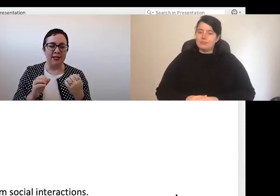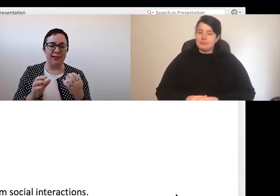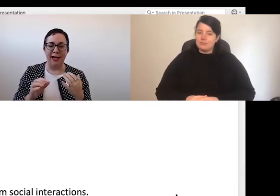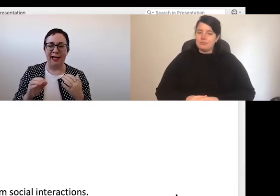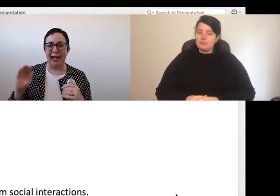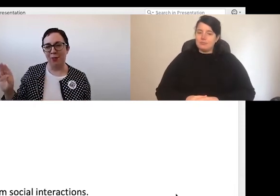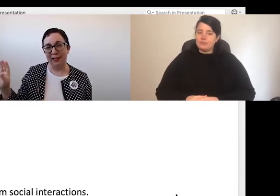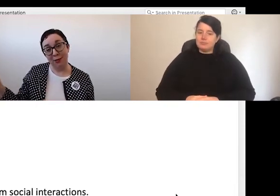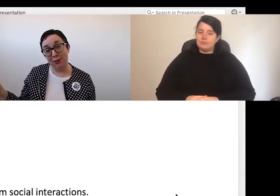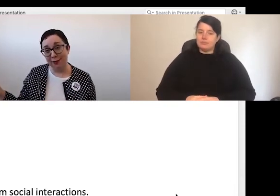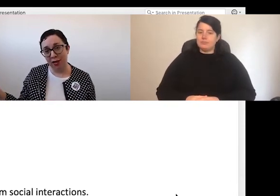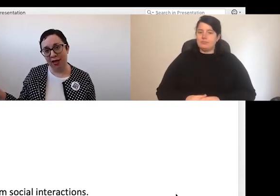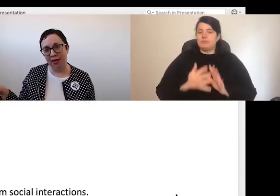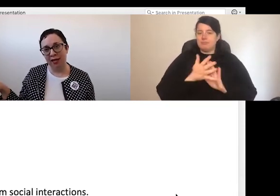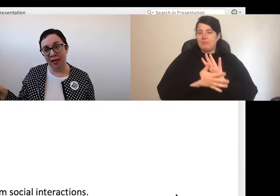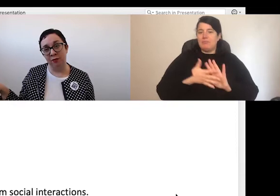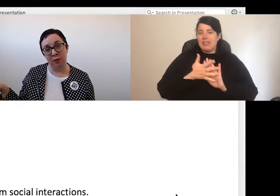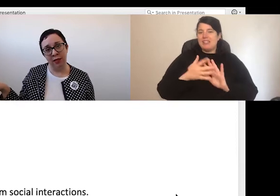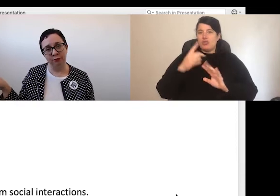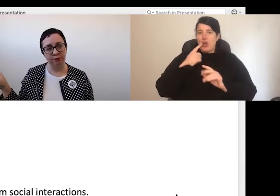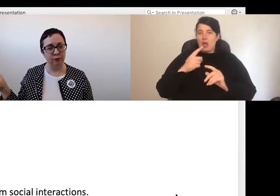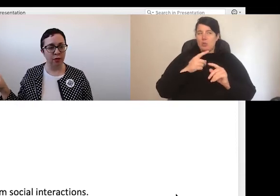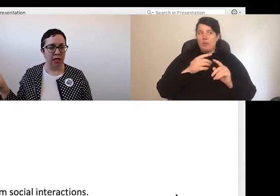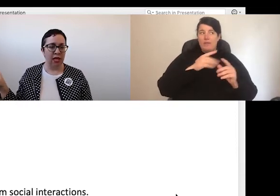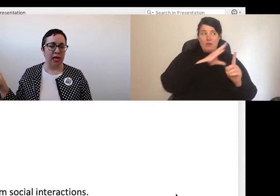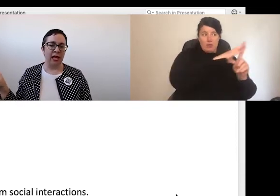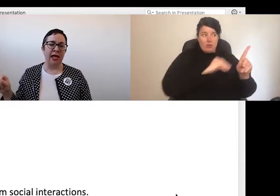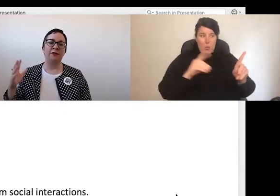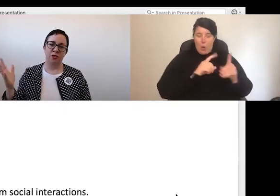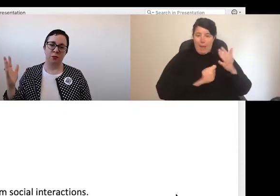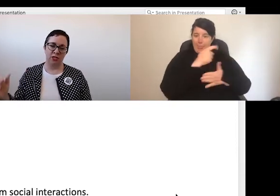designing how we used to communicate informally. And, of course, more